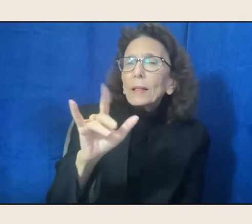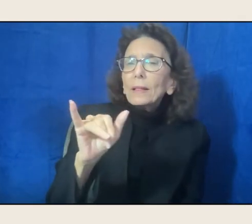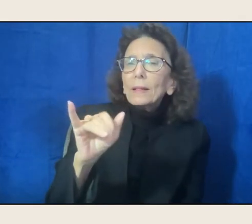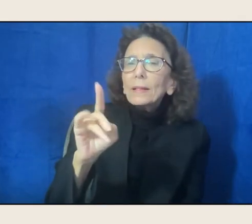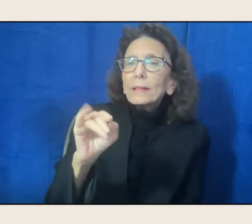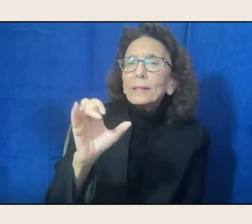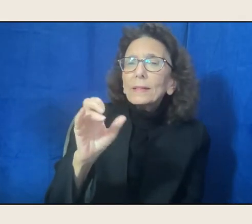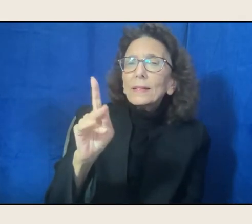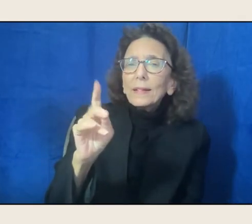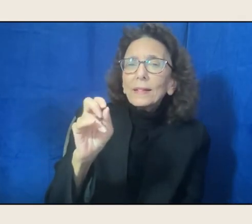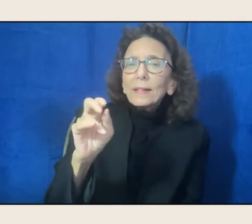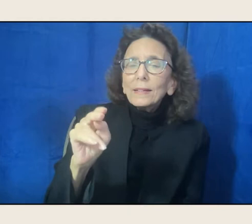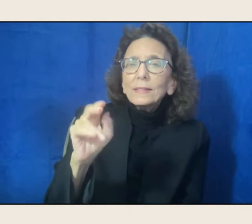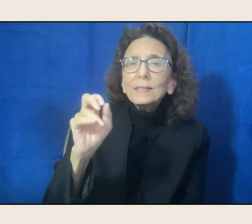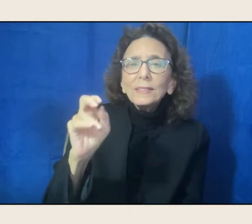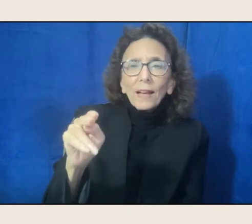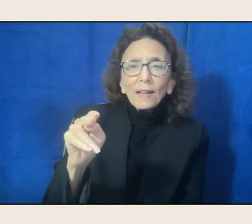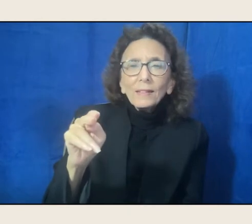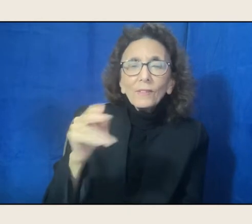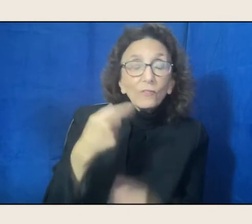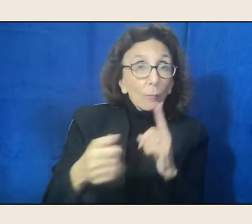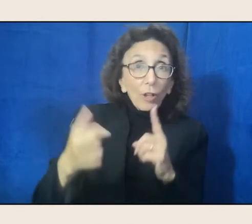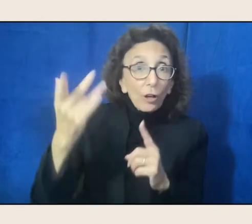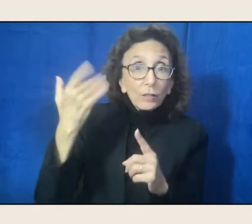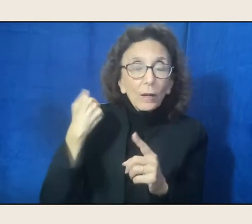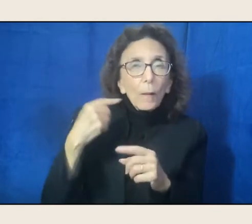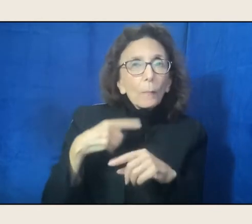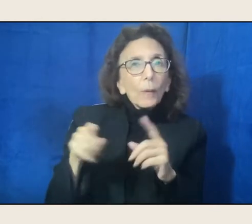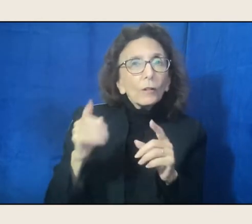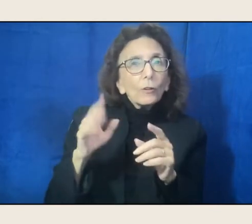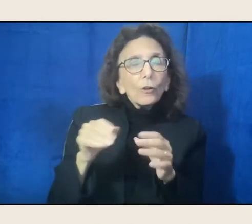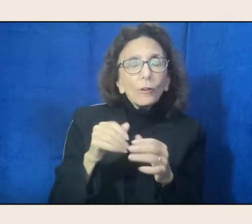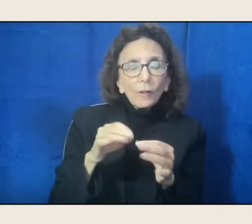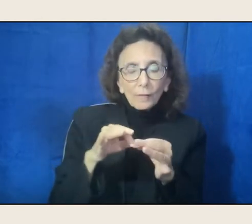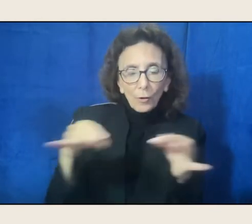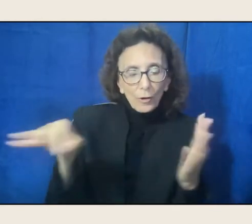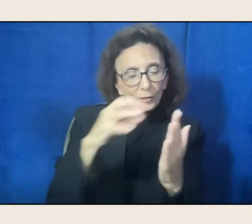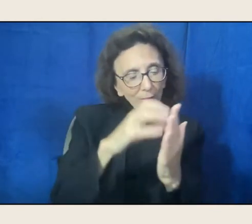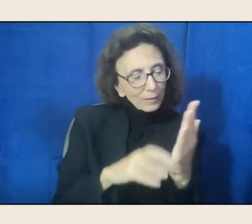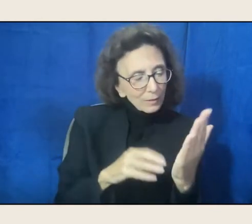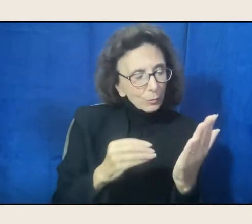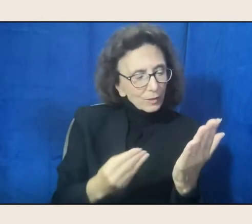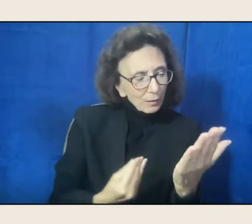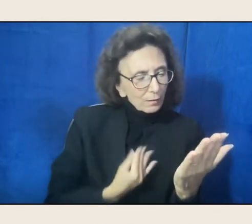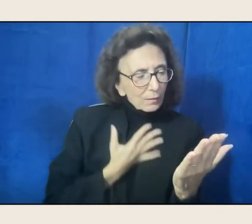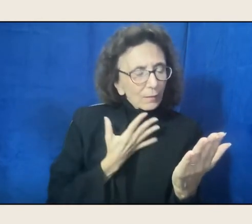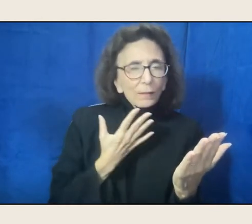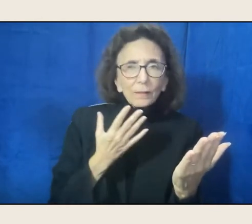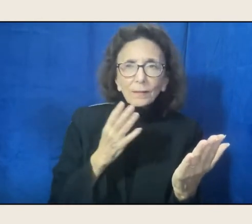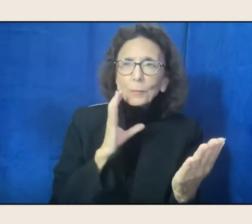still her voice lived and spoke, but there were, we didn't have poets in our neighborhood.